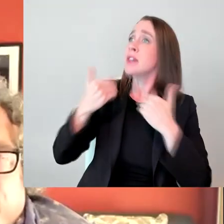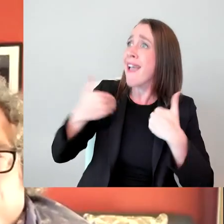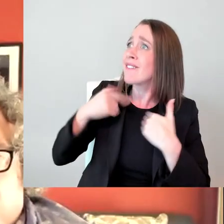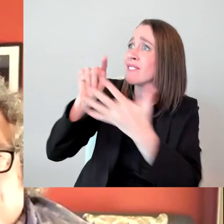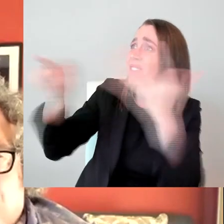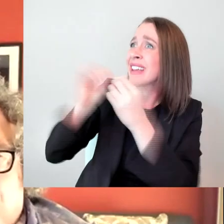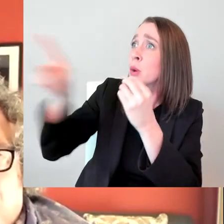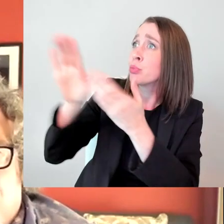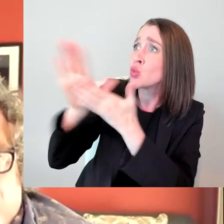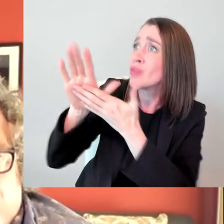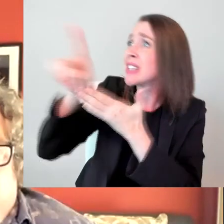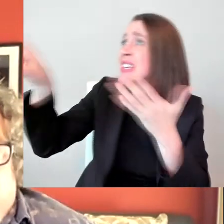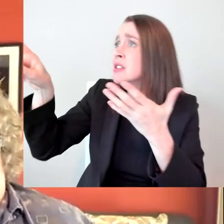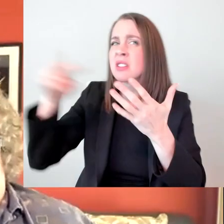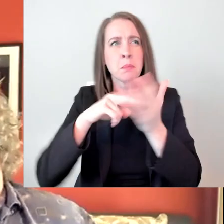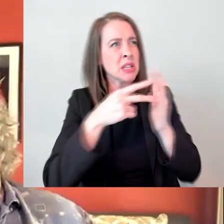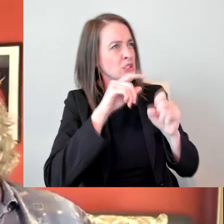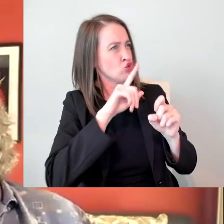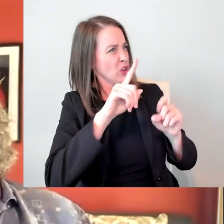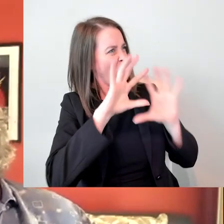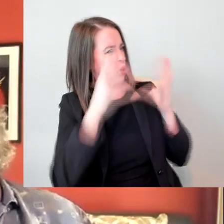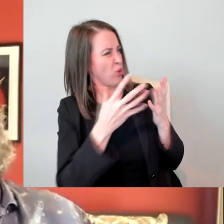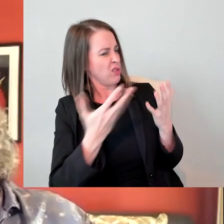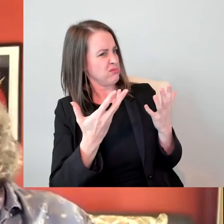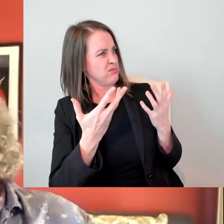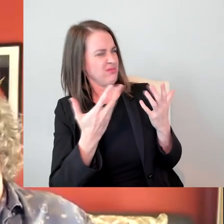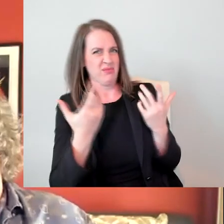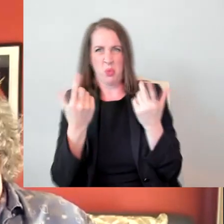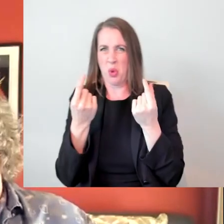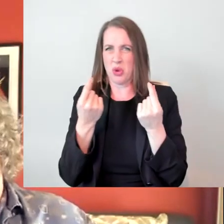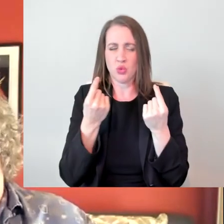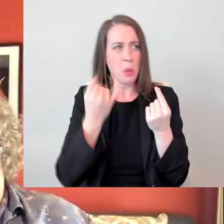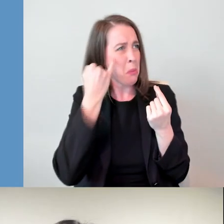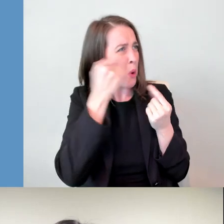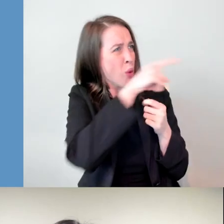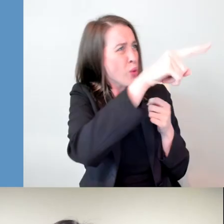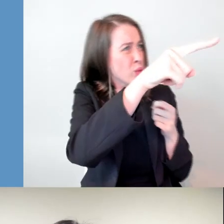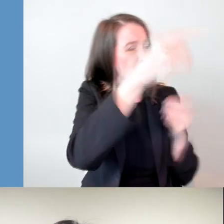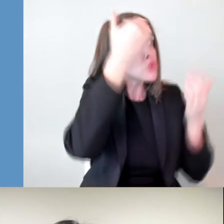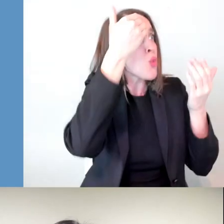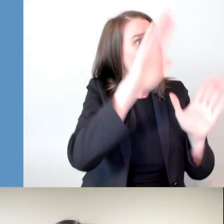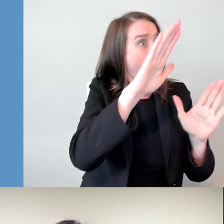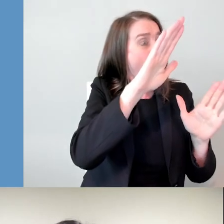If we look at stereotypes that we hold-- and we all hold stereotypes about people.